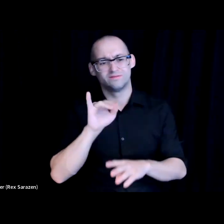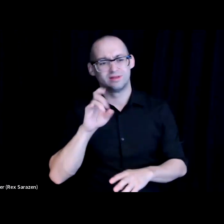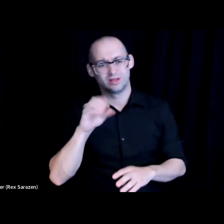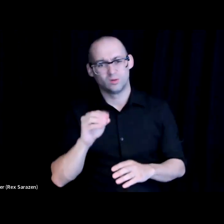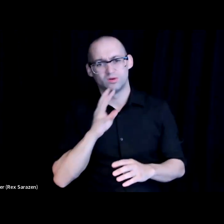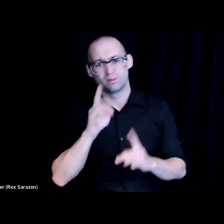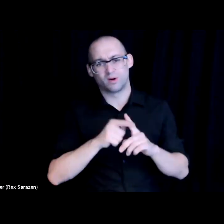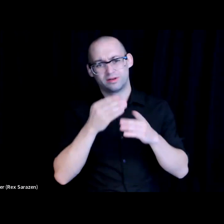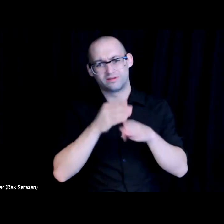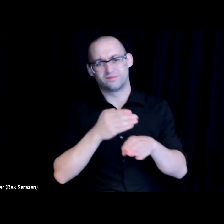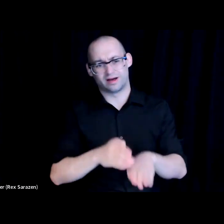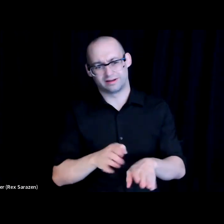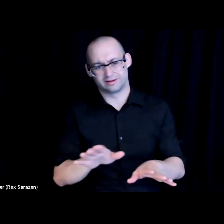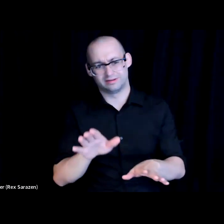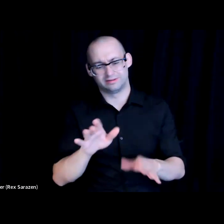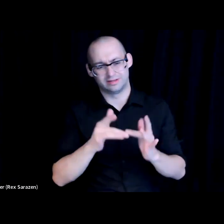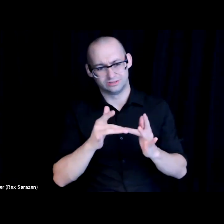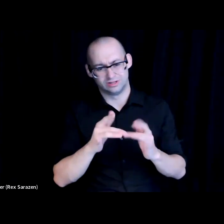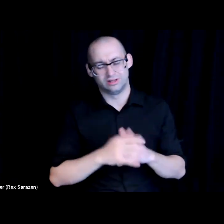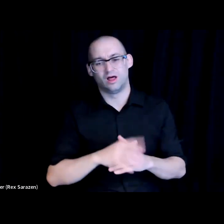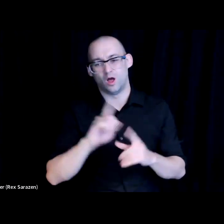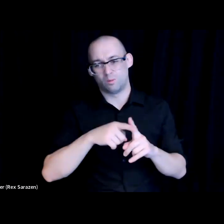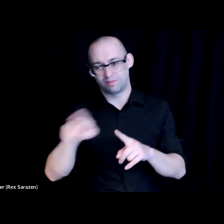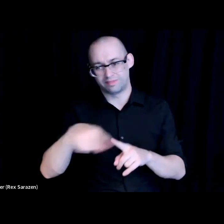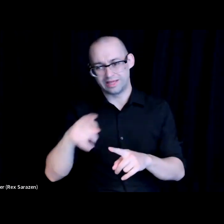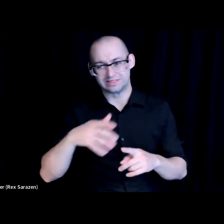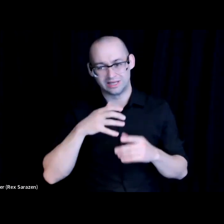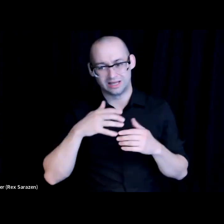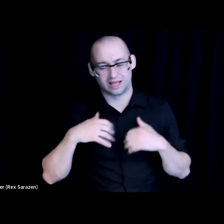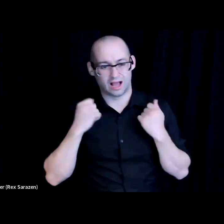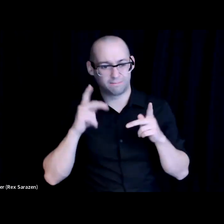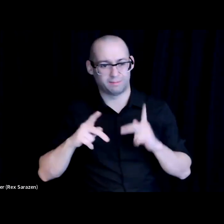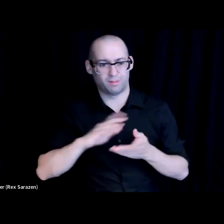What these young people they graduated from a program, become part of our employment career pathways model.